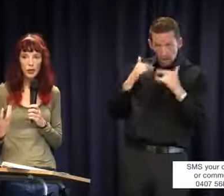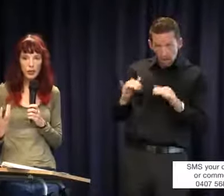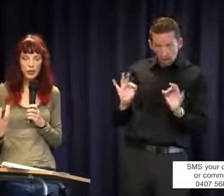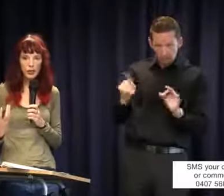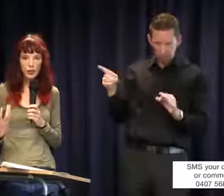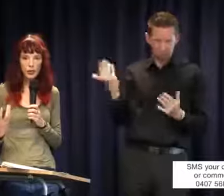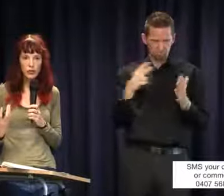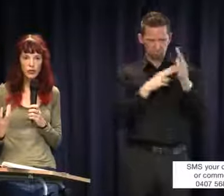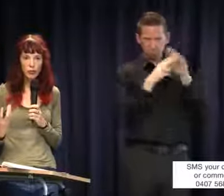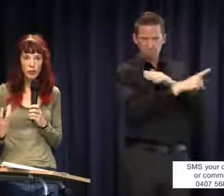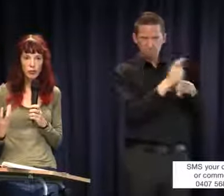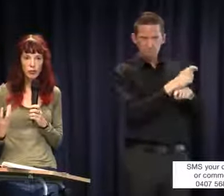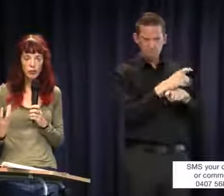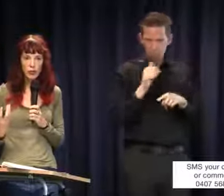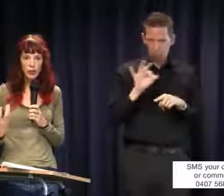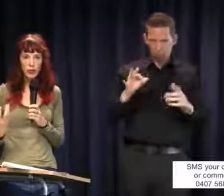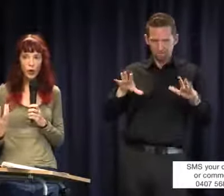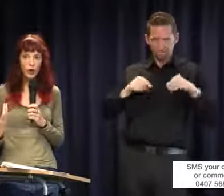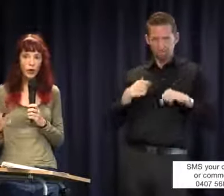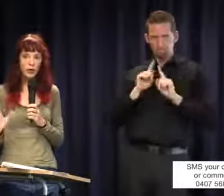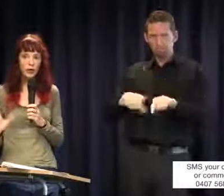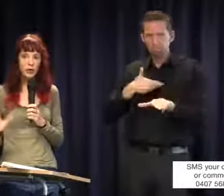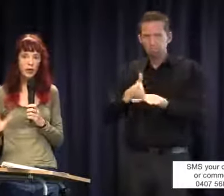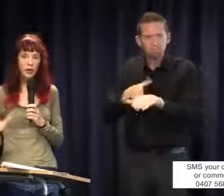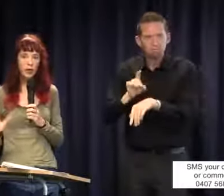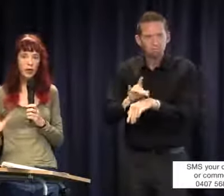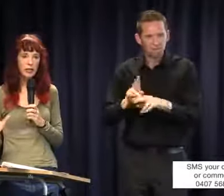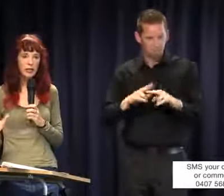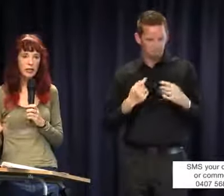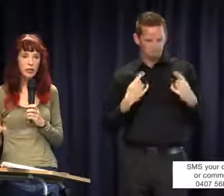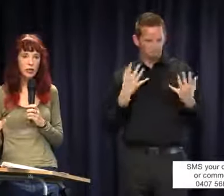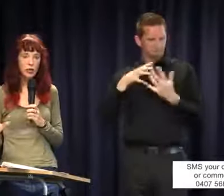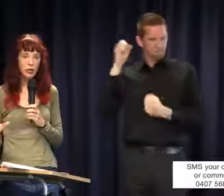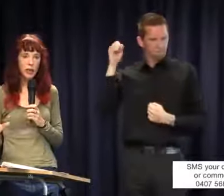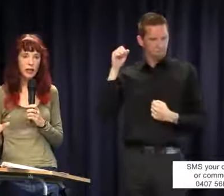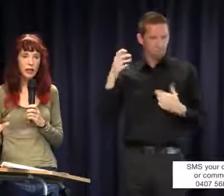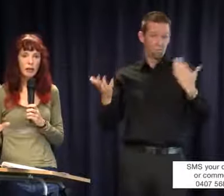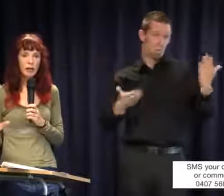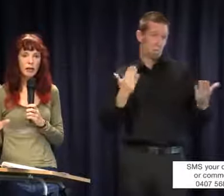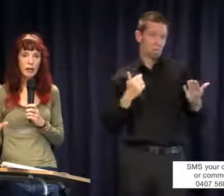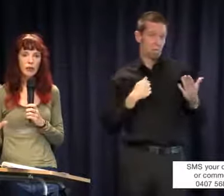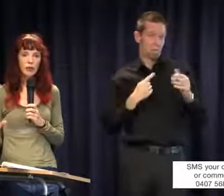or receive any services from me. I guess that's my answer of having a bet each way. My example